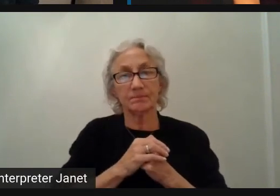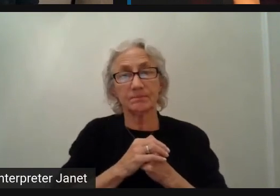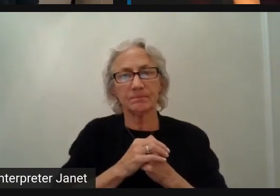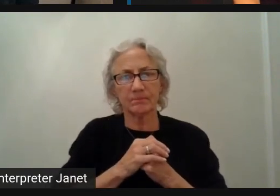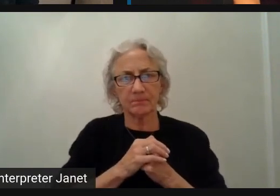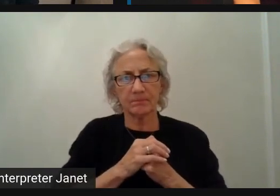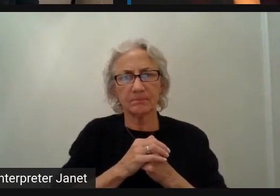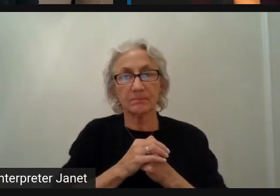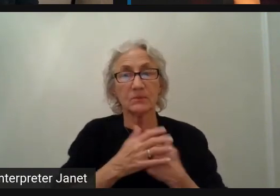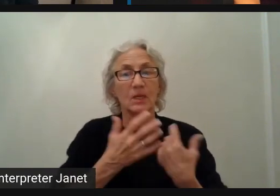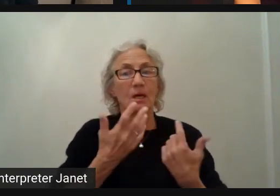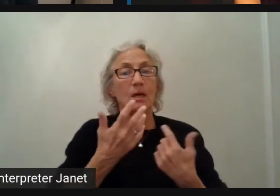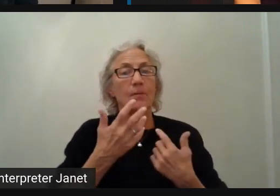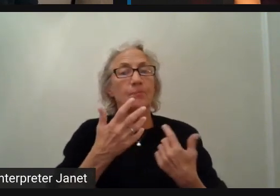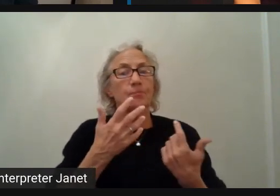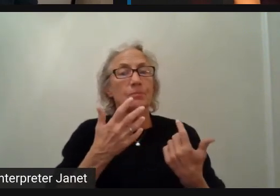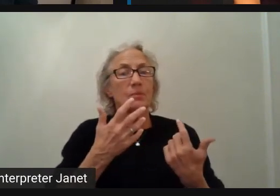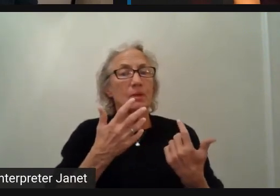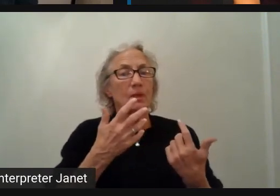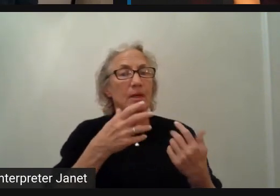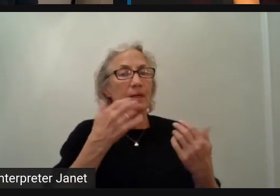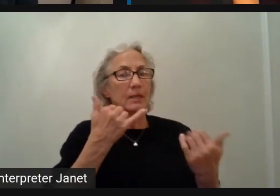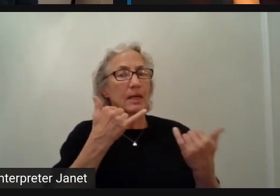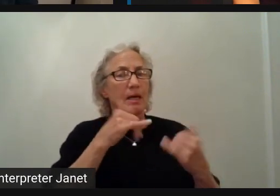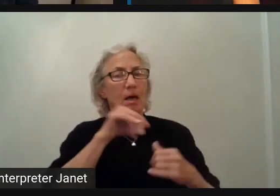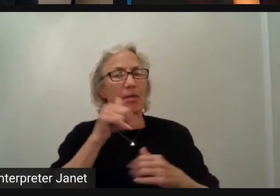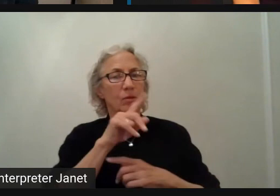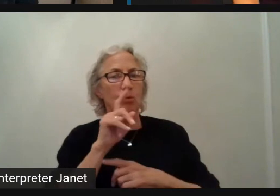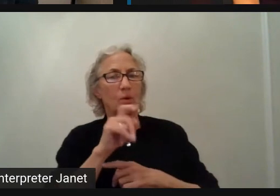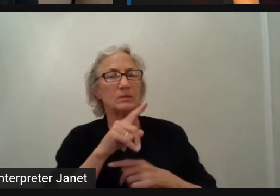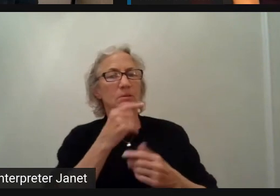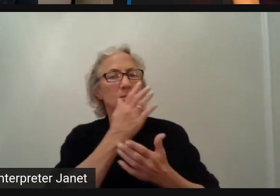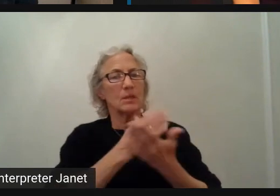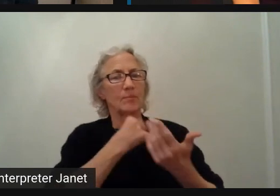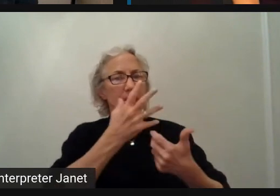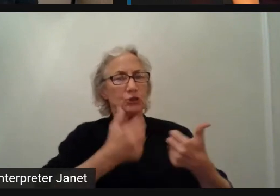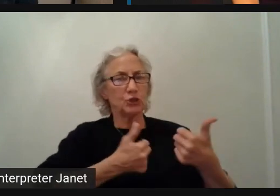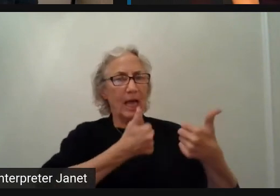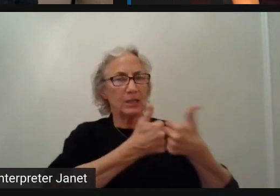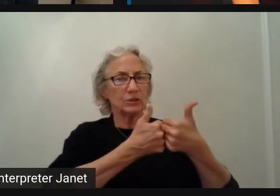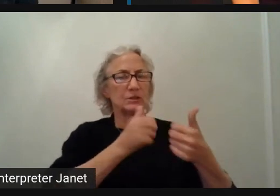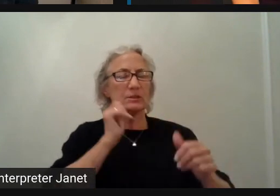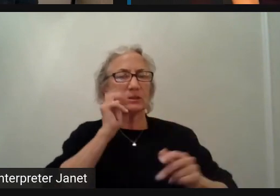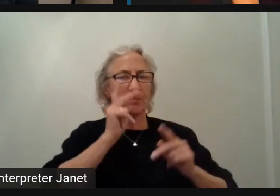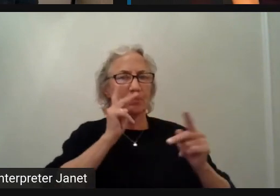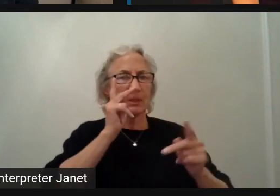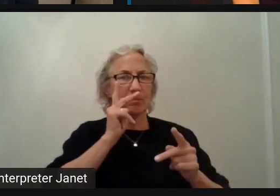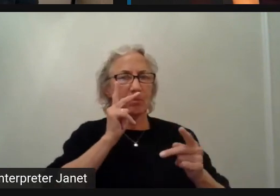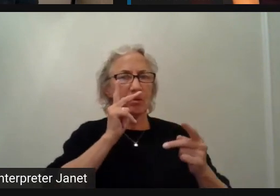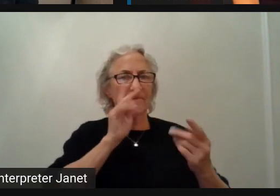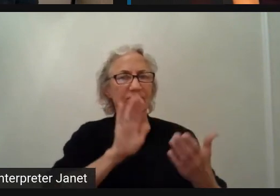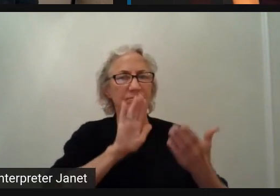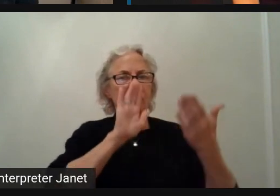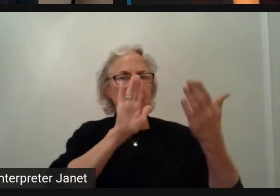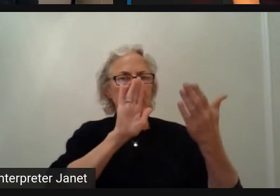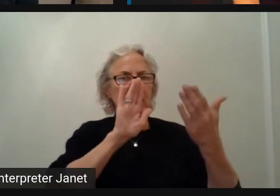Truk asks, what are the highest challenges people face at the beginning? Some of these tests.